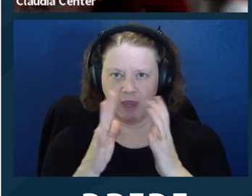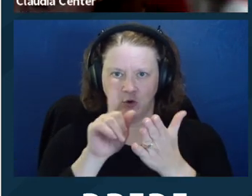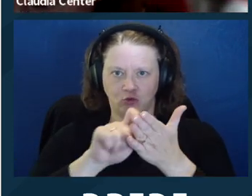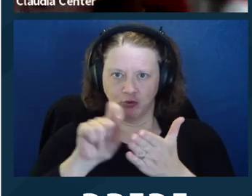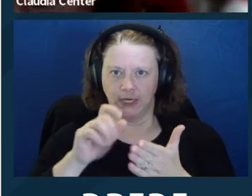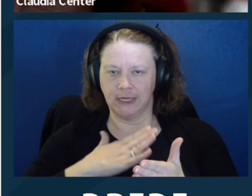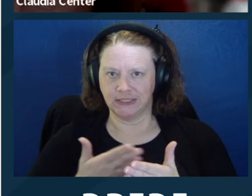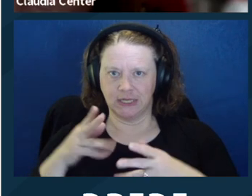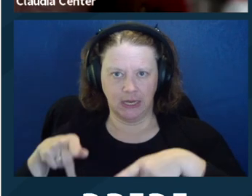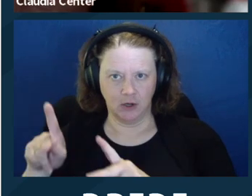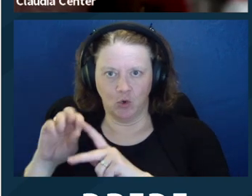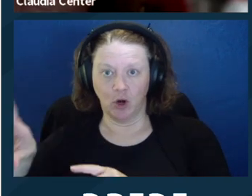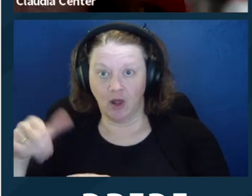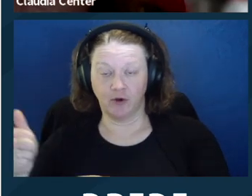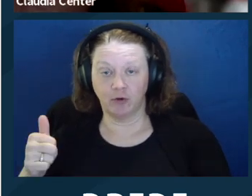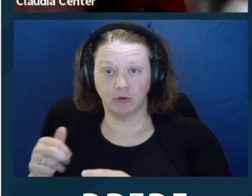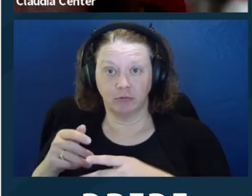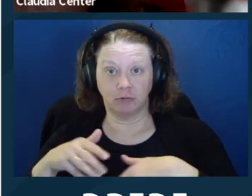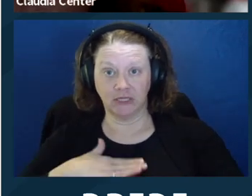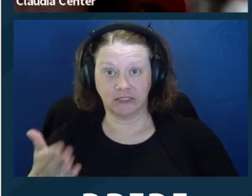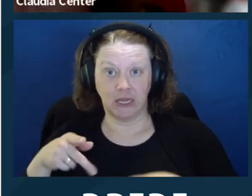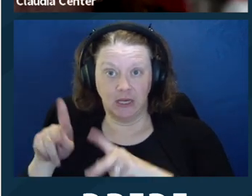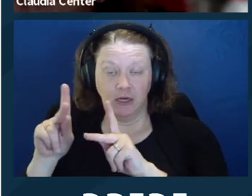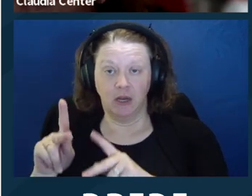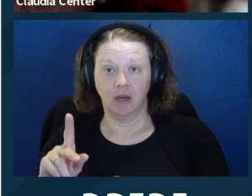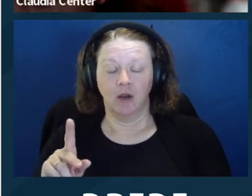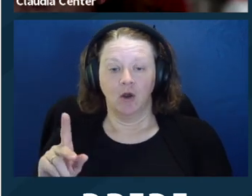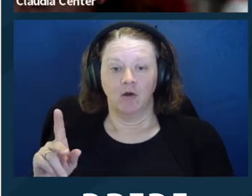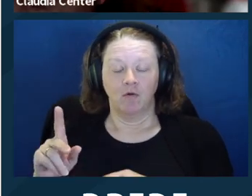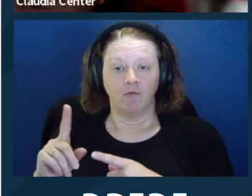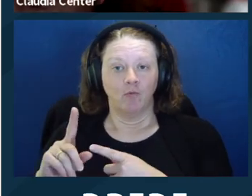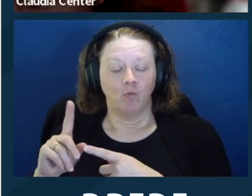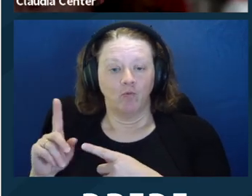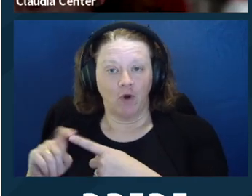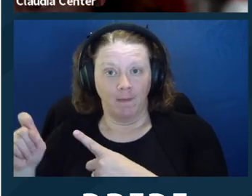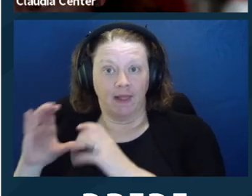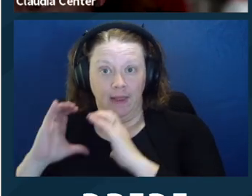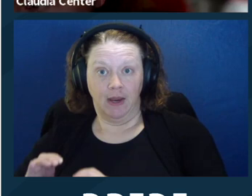To confirm, there are no circumstances without written consent or other consent from the